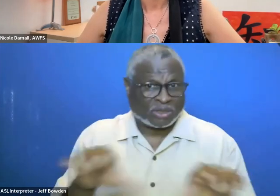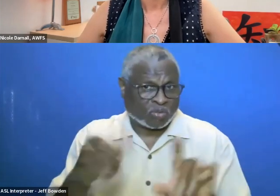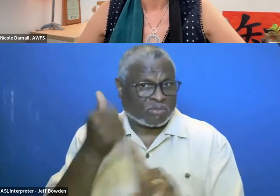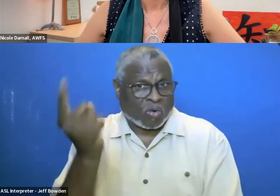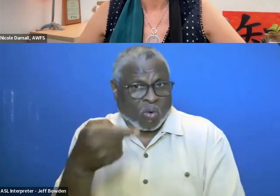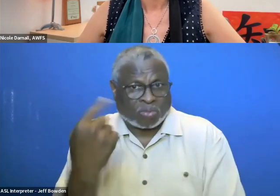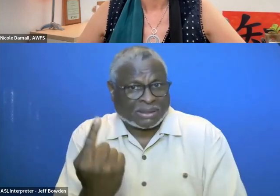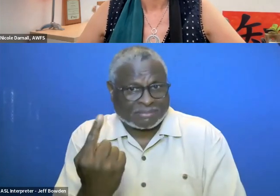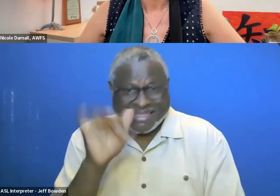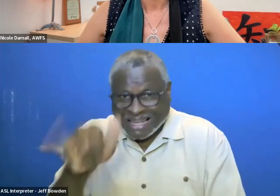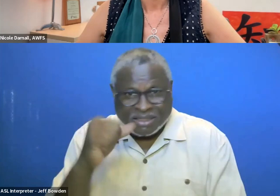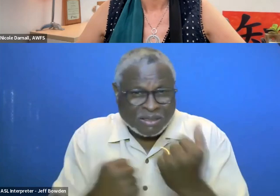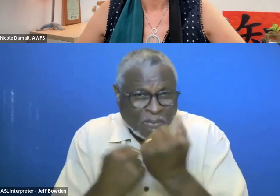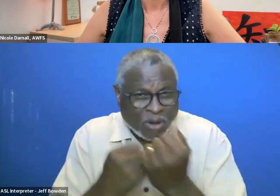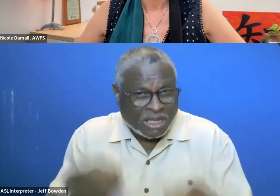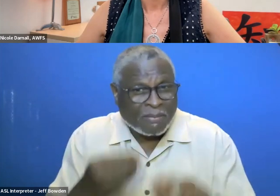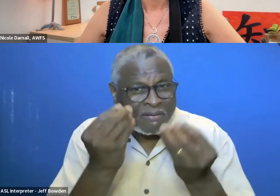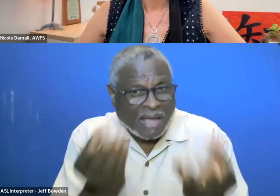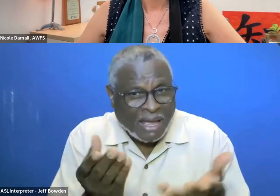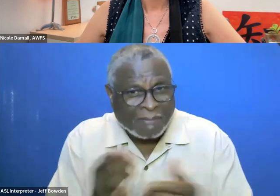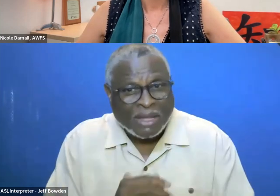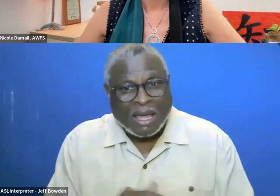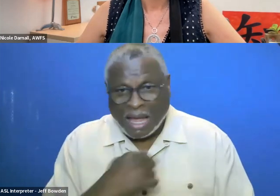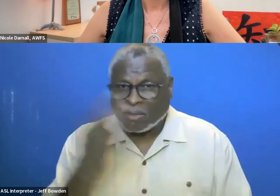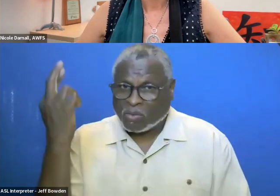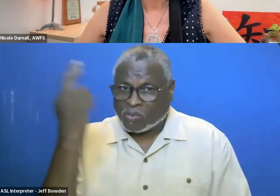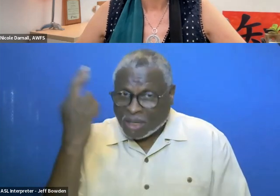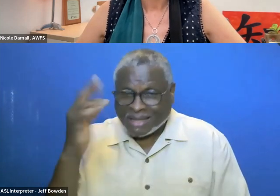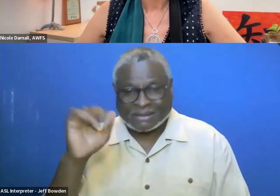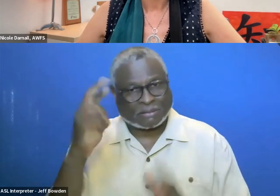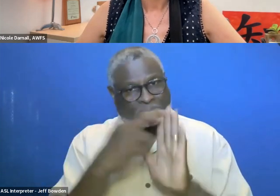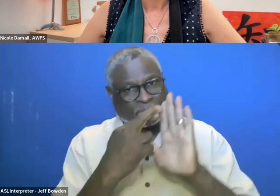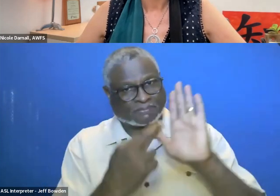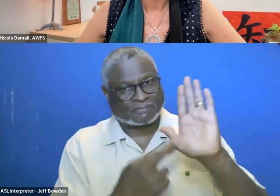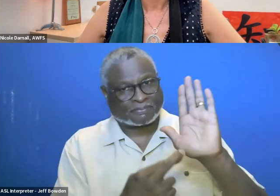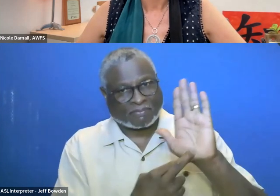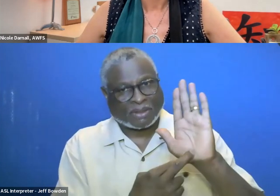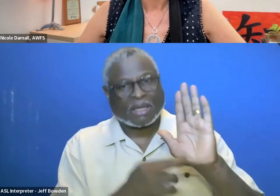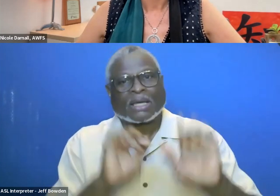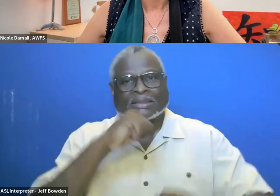That is the support that they provide. Now I realize the regulations set all that in place.